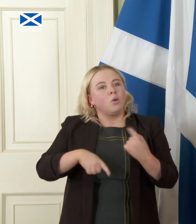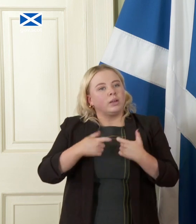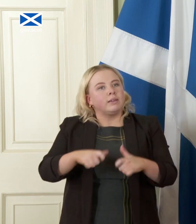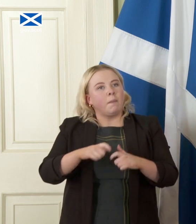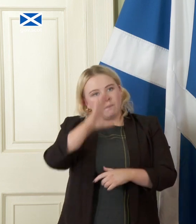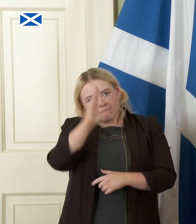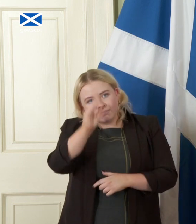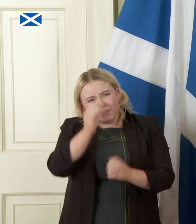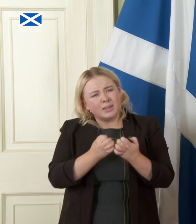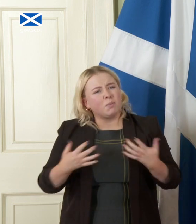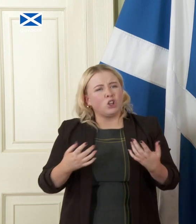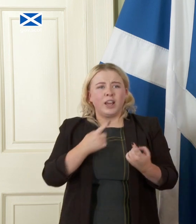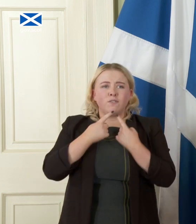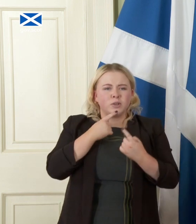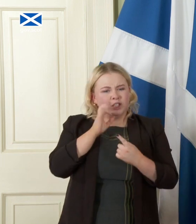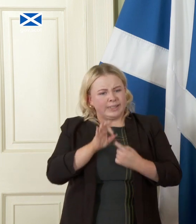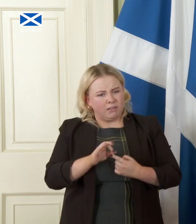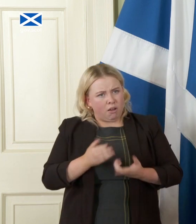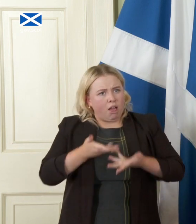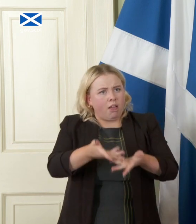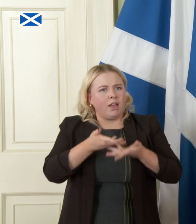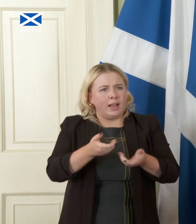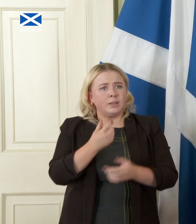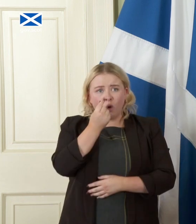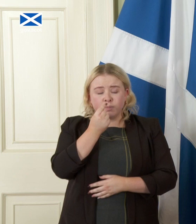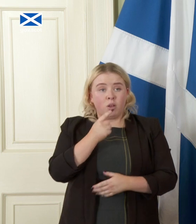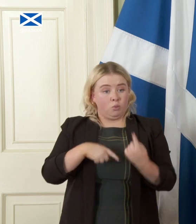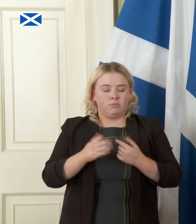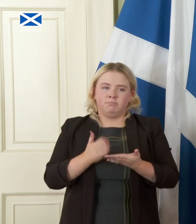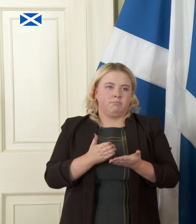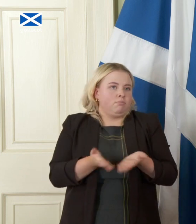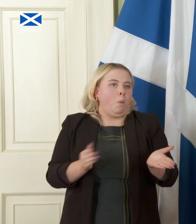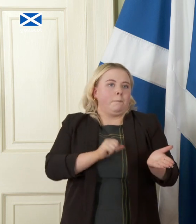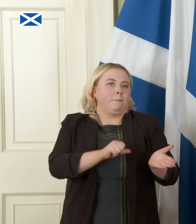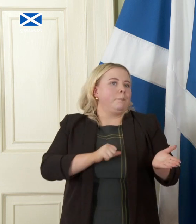furnish people with as much detail as possible and be candid about the the areas where either